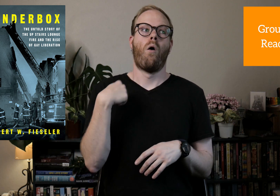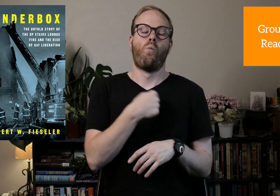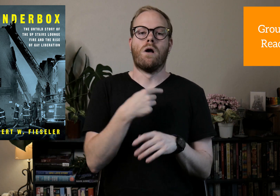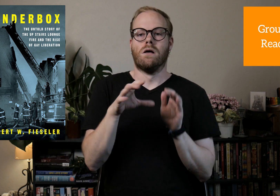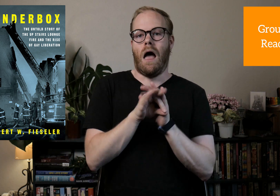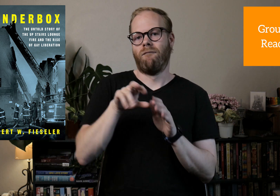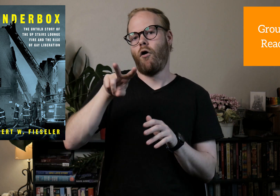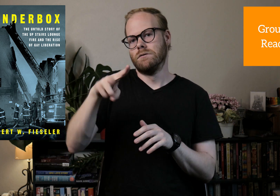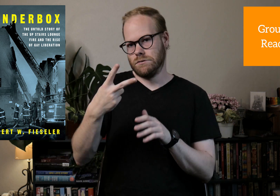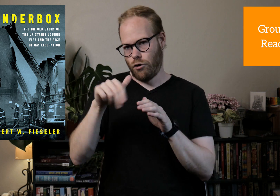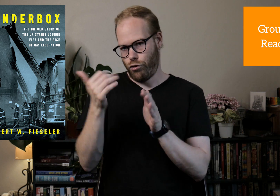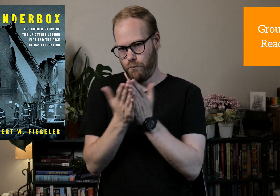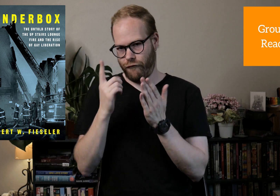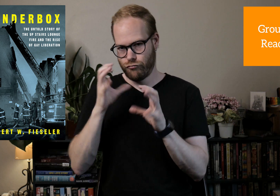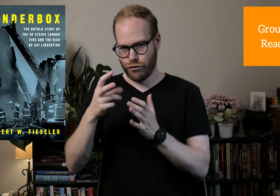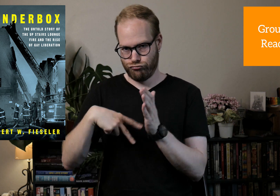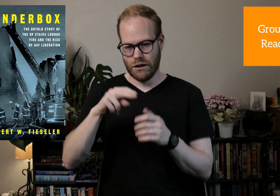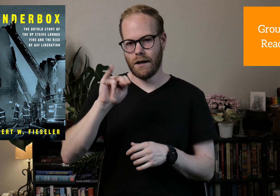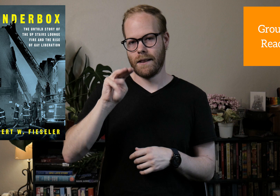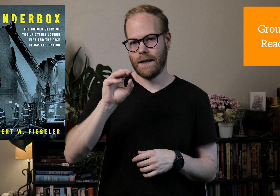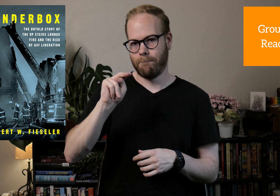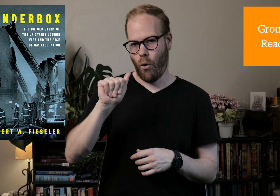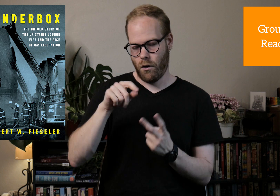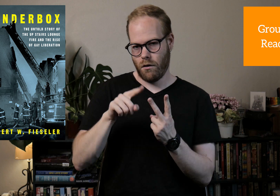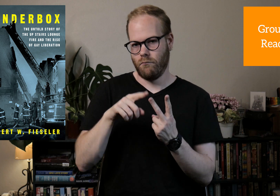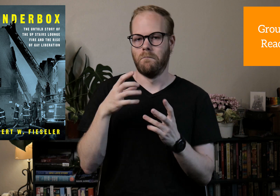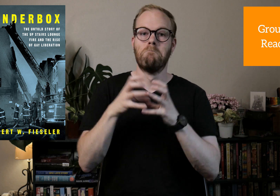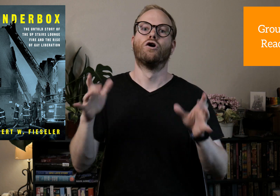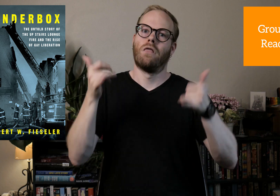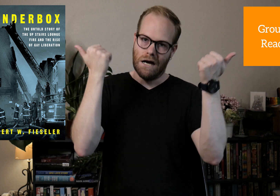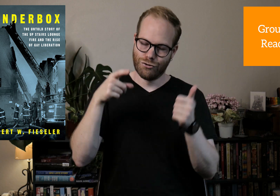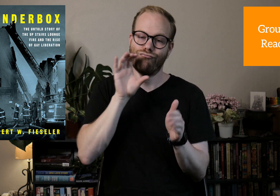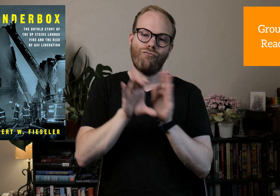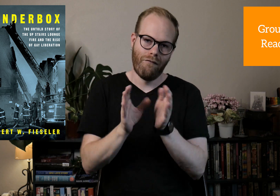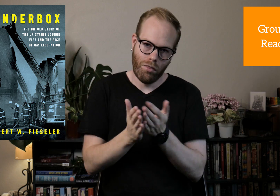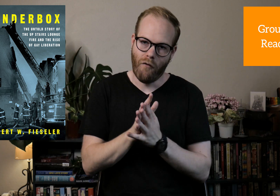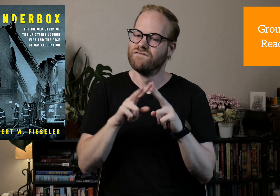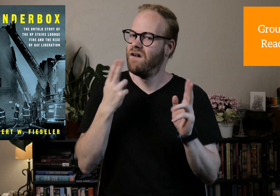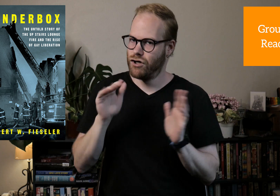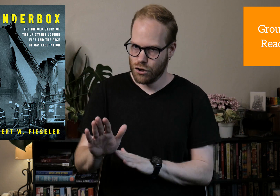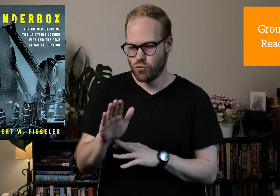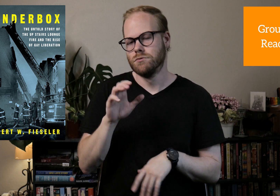We picked another book for the Group Read, Nimona. It's much lighter, a graphic novel, it's very cute.